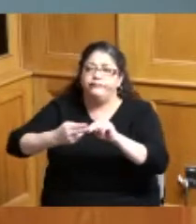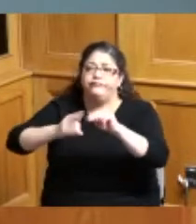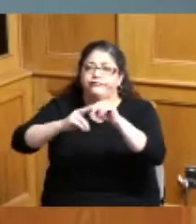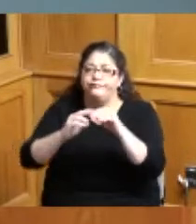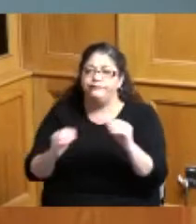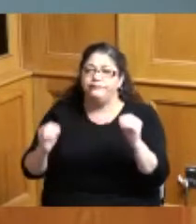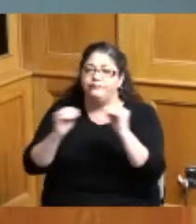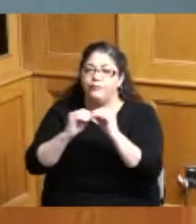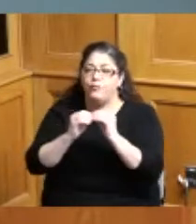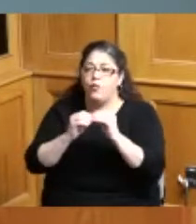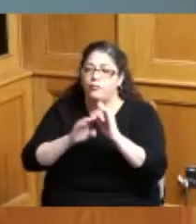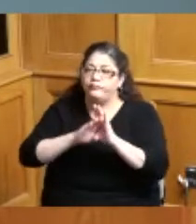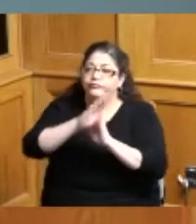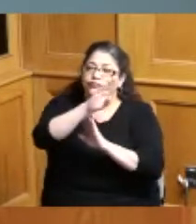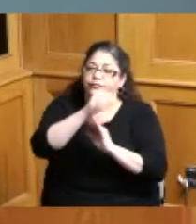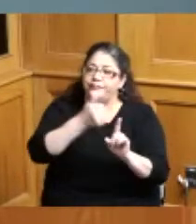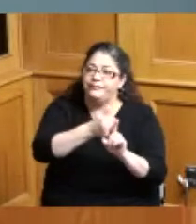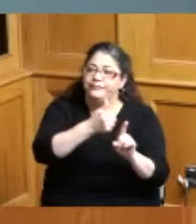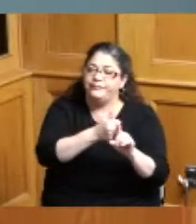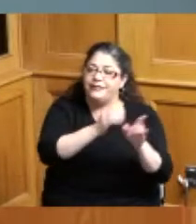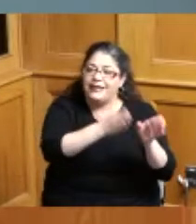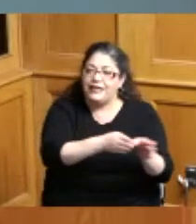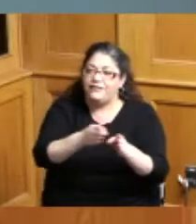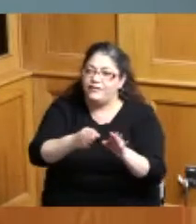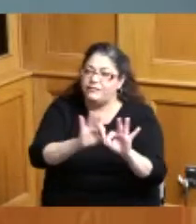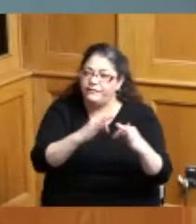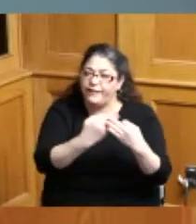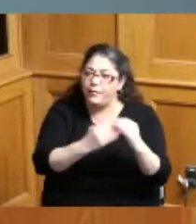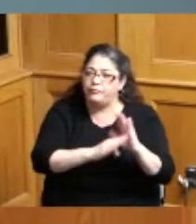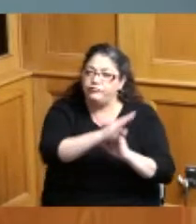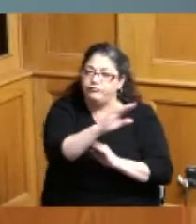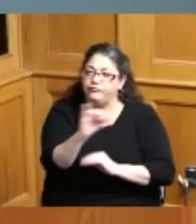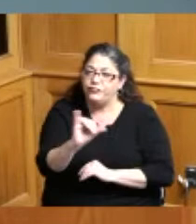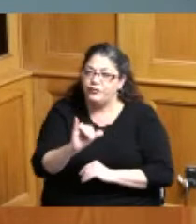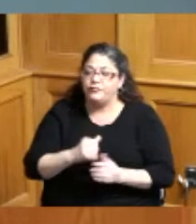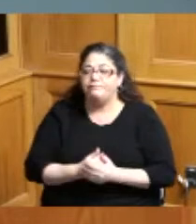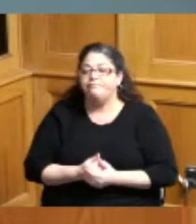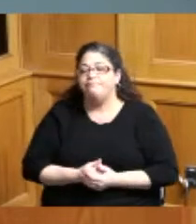prosperity in their own lives and their families lives and then I attended the ribbon cutting in